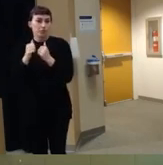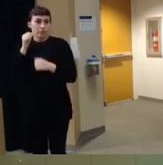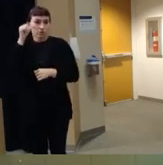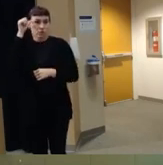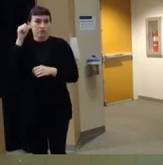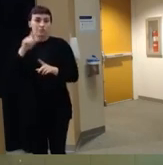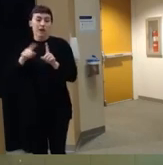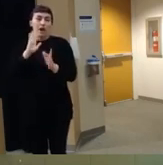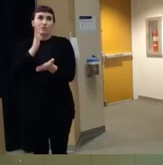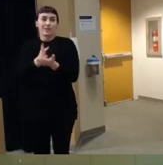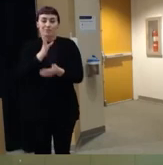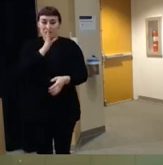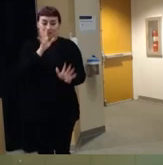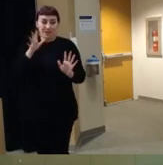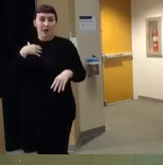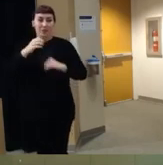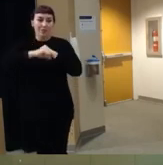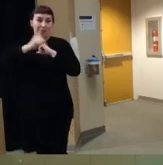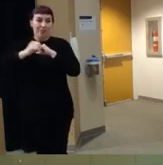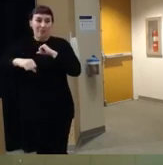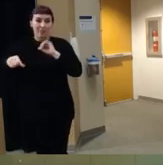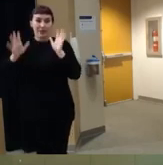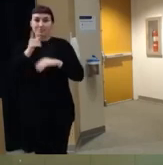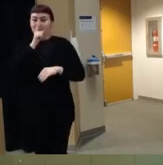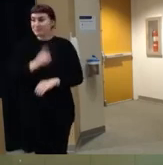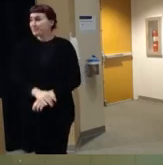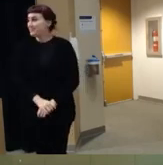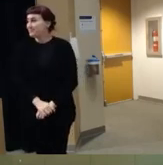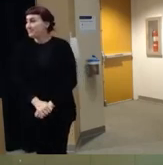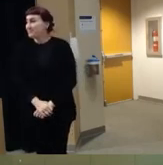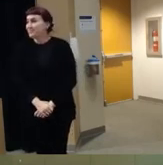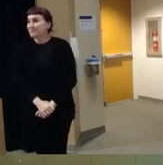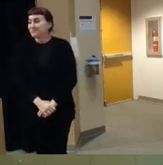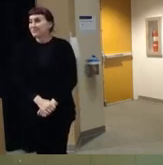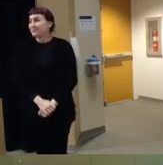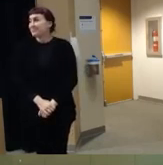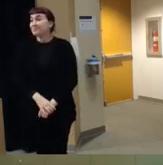stop talking before I give up all my secrets of what I don't do so anyway are there other